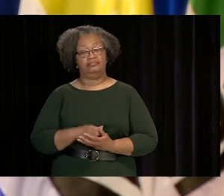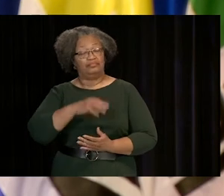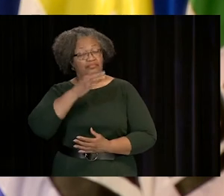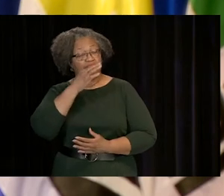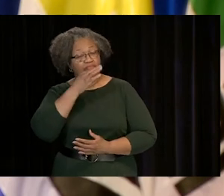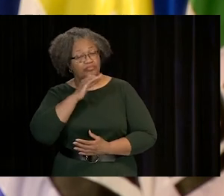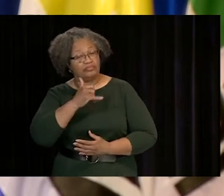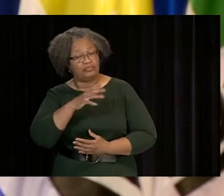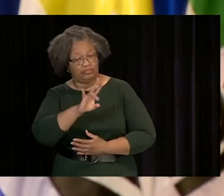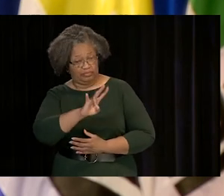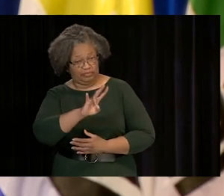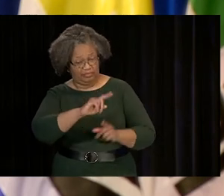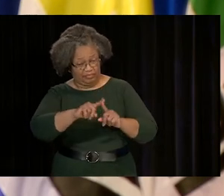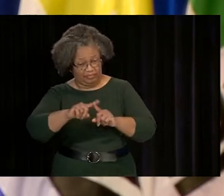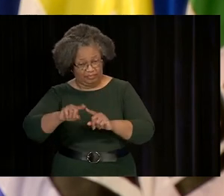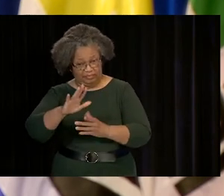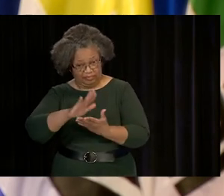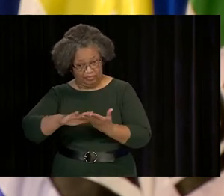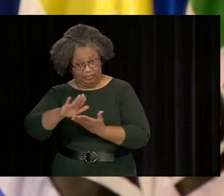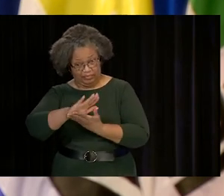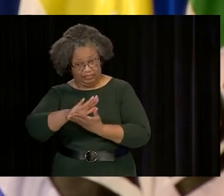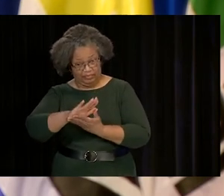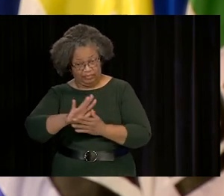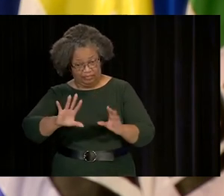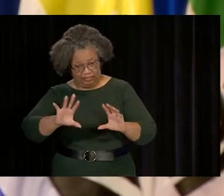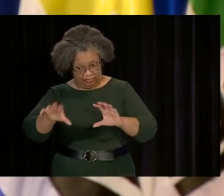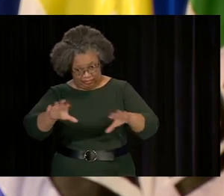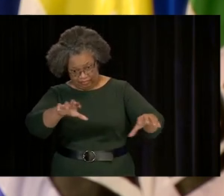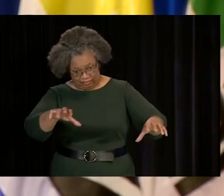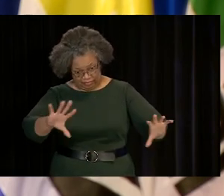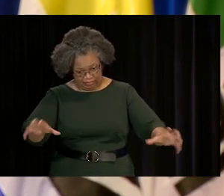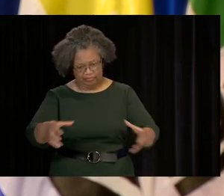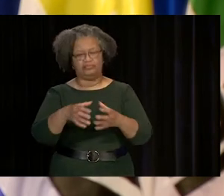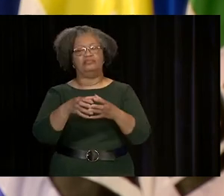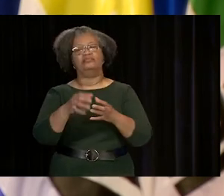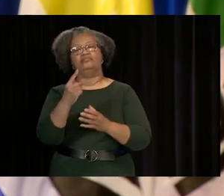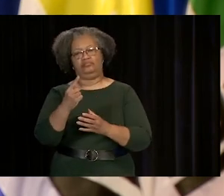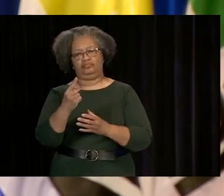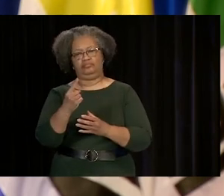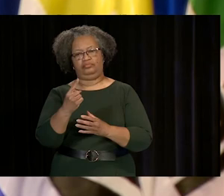VERY SOON, OUR SEVEN COLLEGES WILL BECOME A SINGLE INSTITUTION DALLAS COLLEGE.